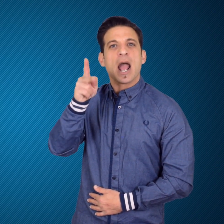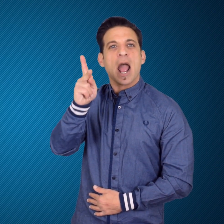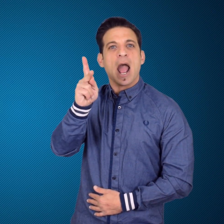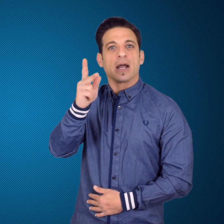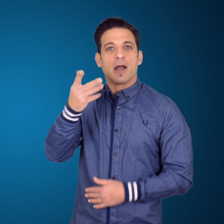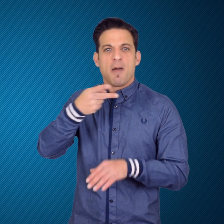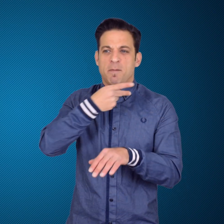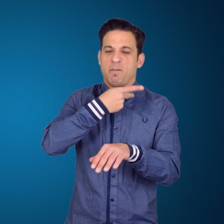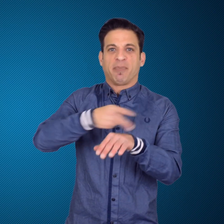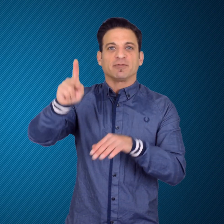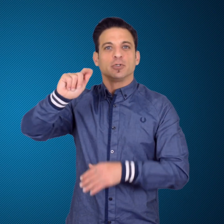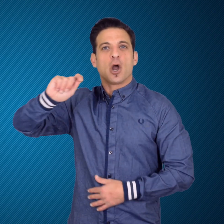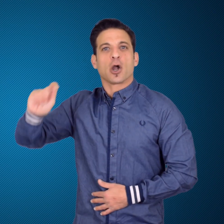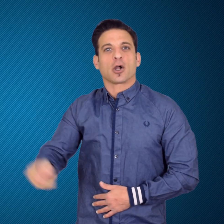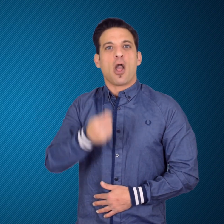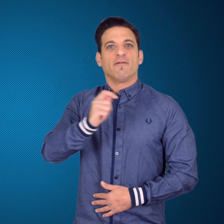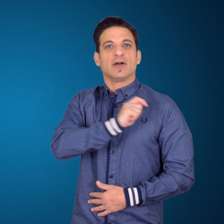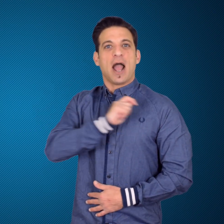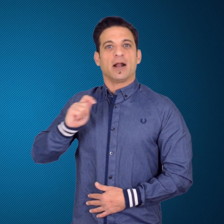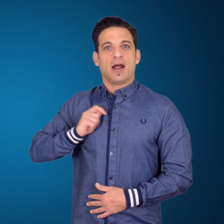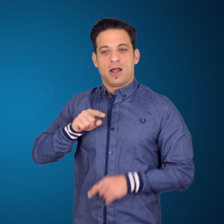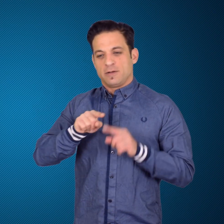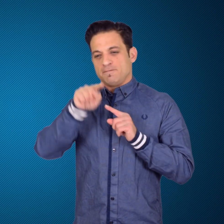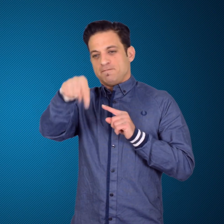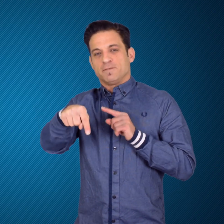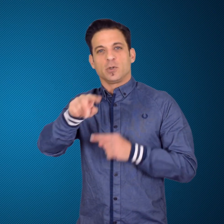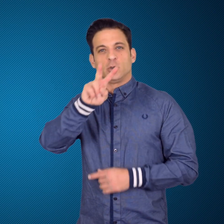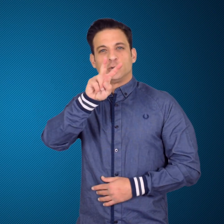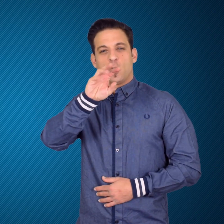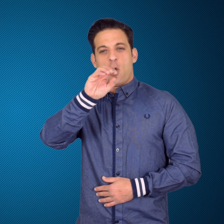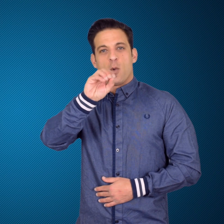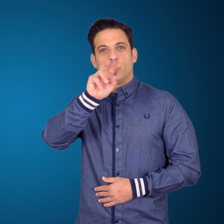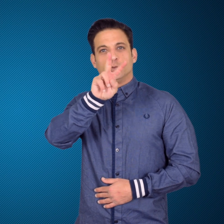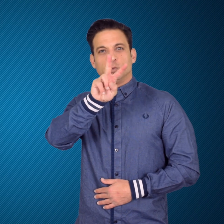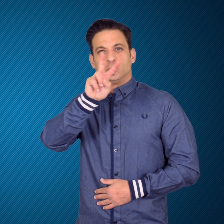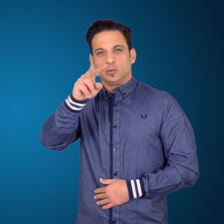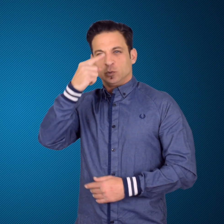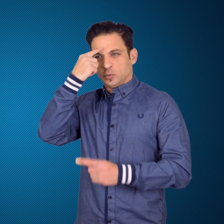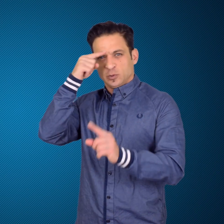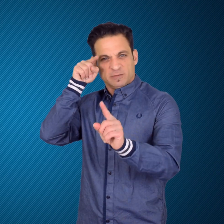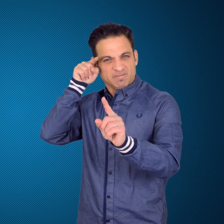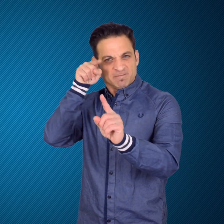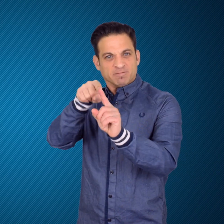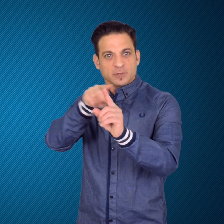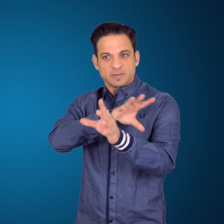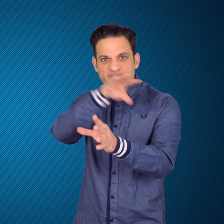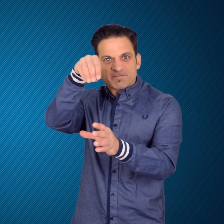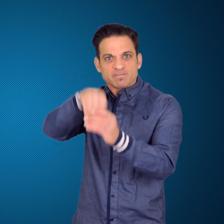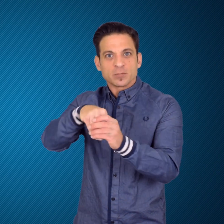by 2022 and participate in the Magical Kenya Open Championship